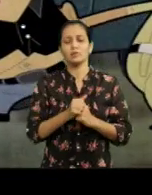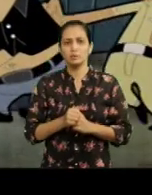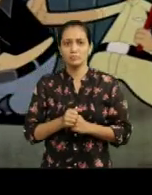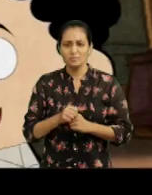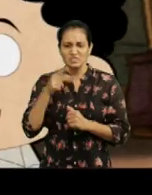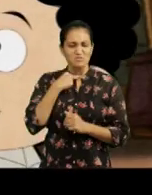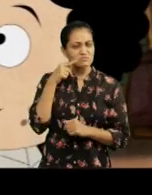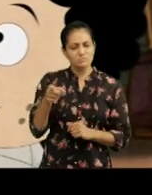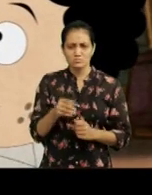Crooks!